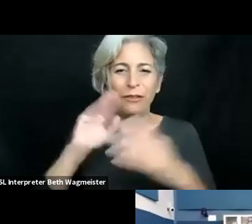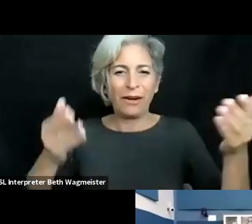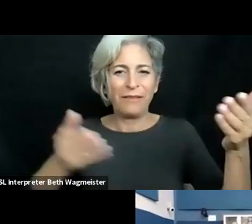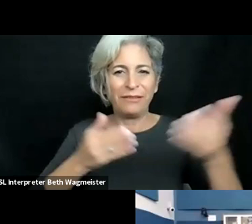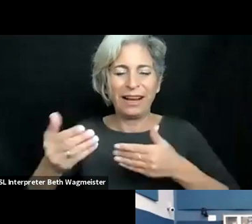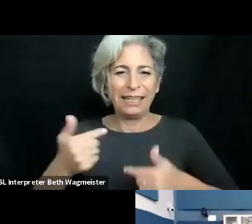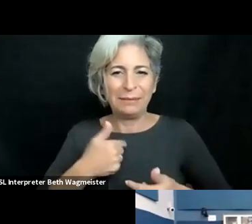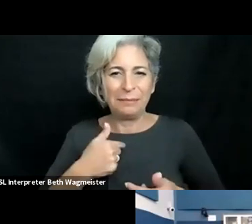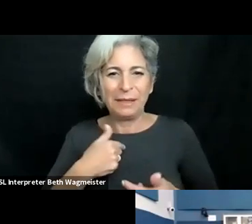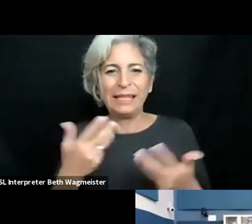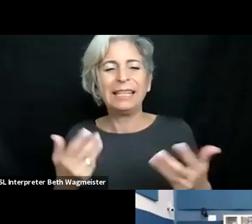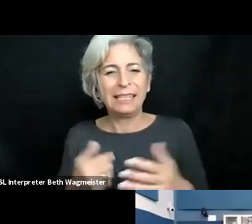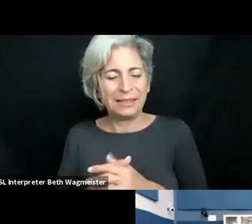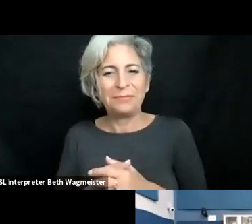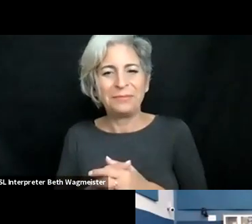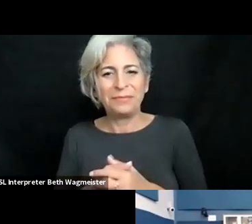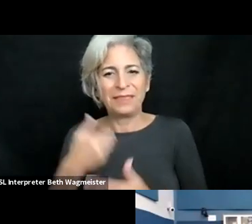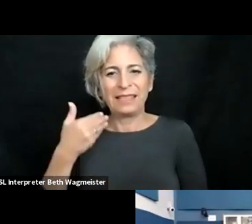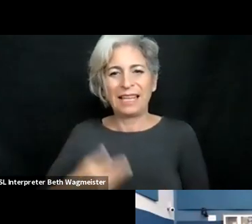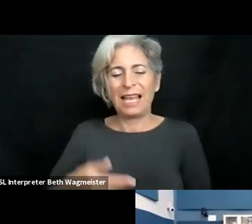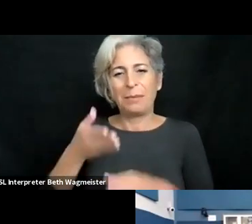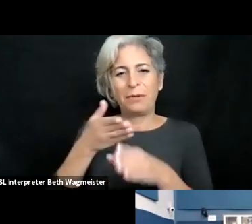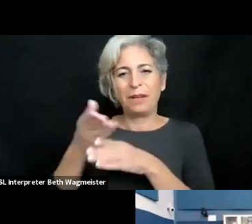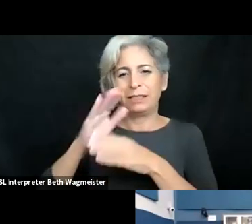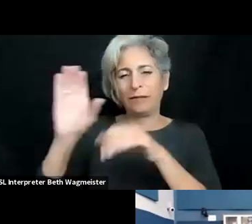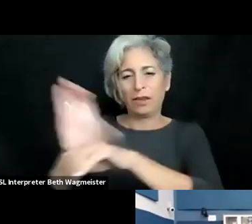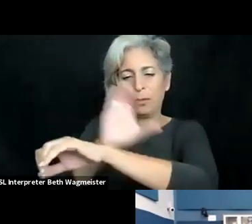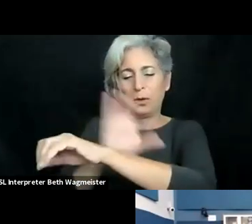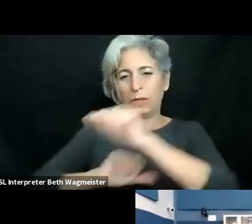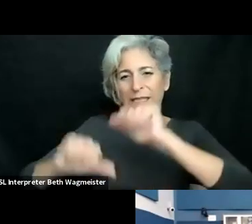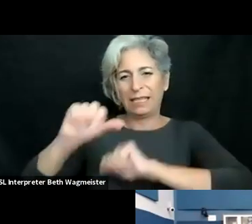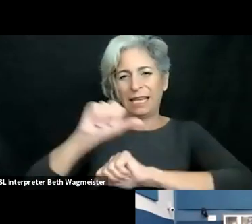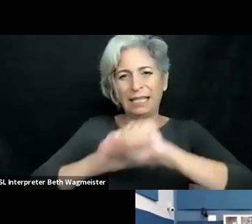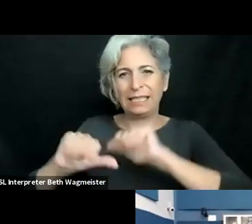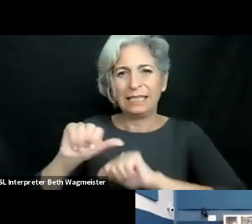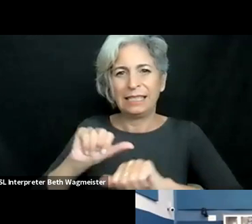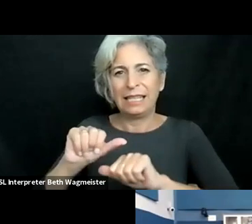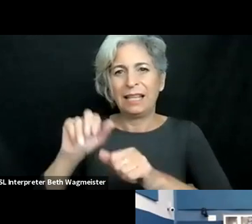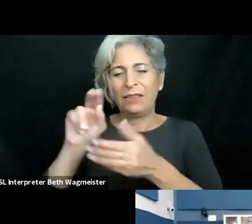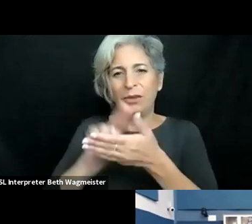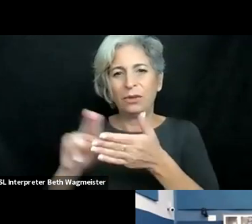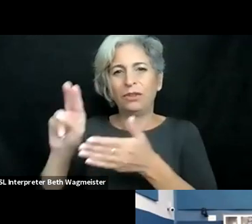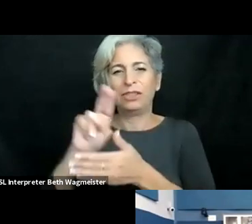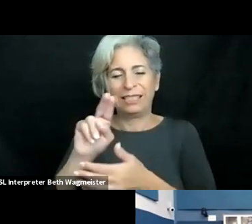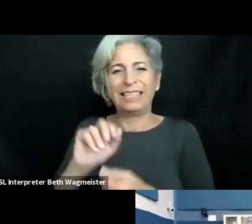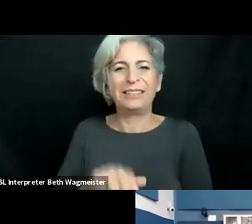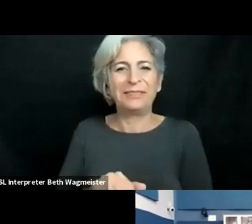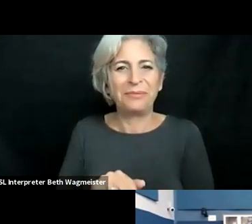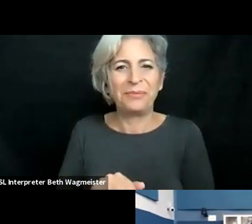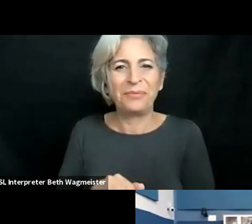very much, I trust you all can hear me. Thanks so much, Christopher, for inviting me. Klaus Miesenberger, professor